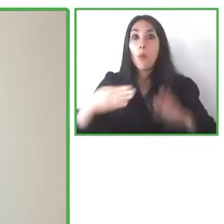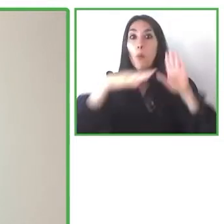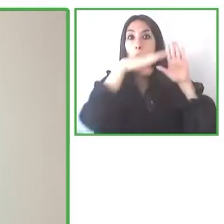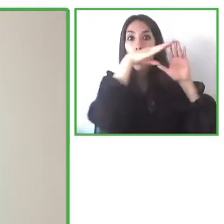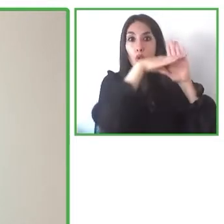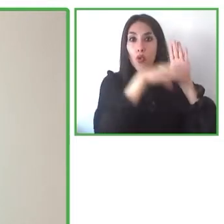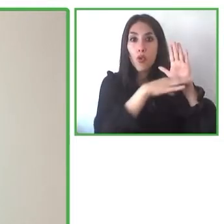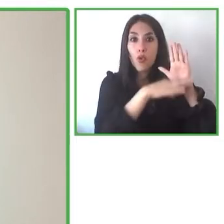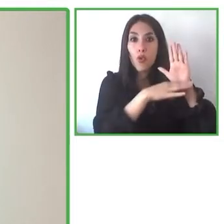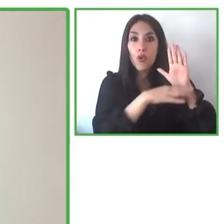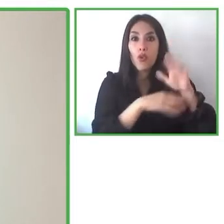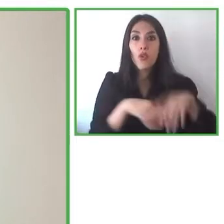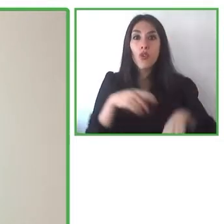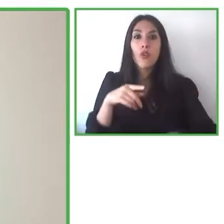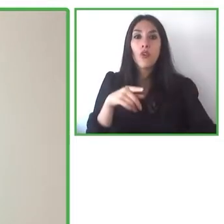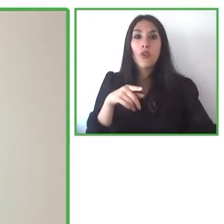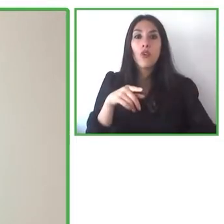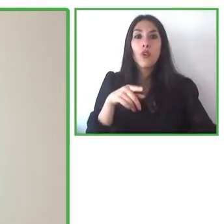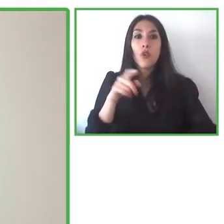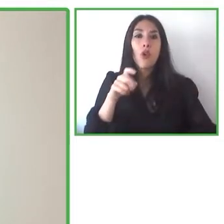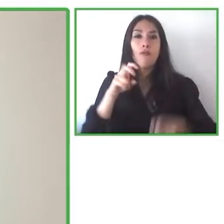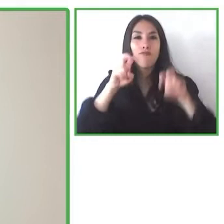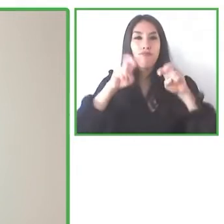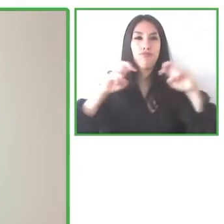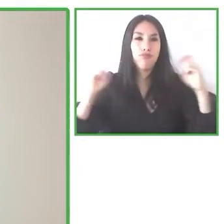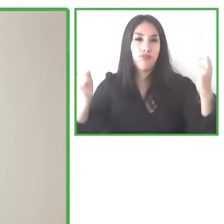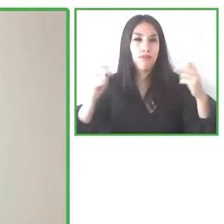which is a really interesting project. It's a free application